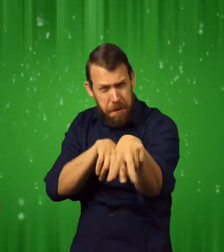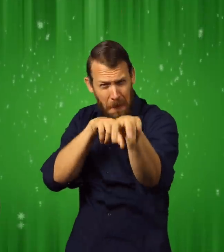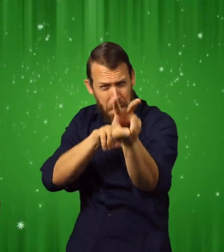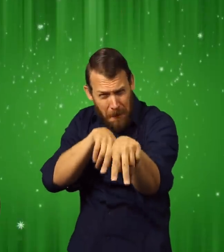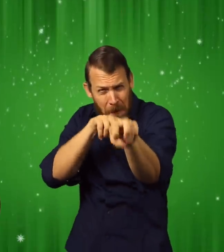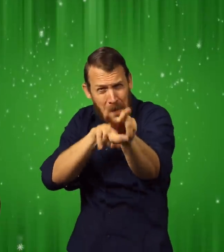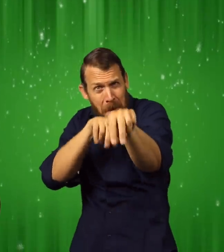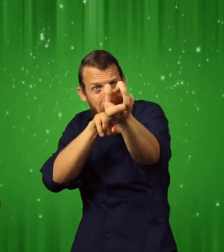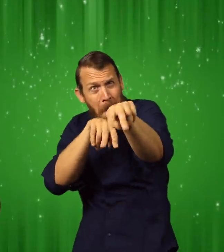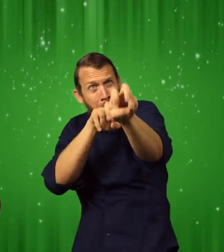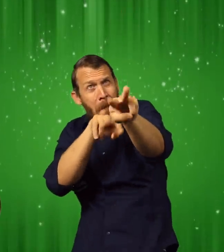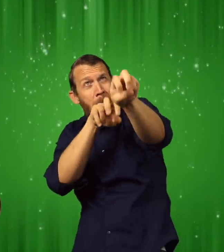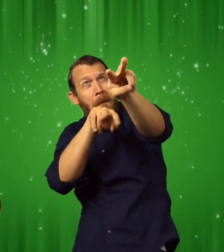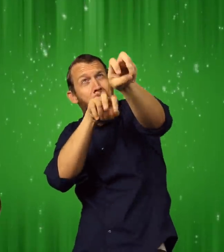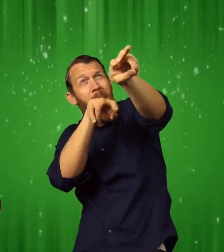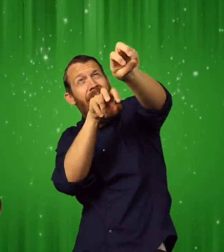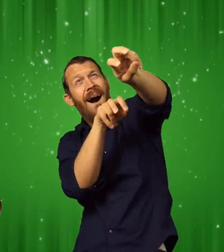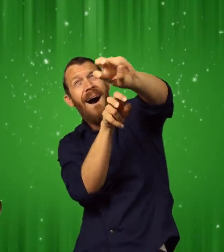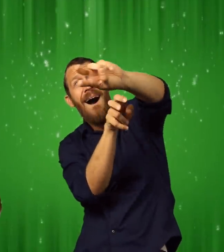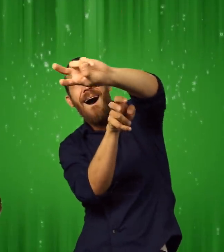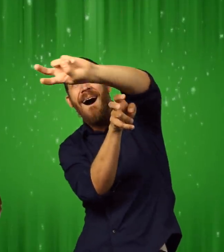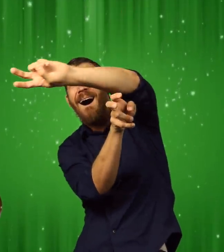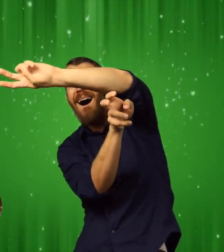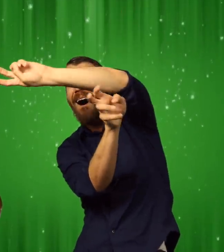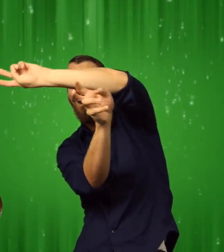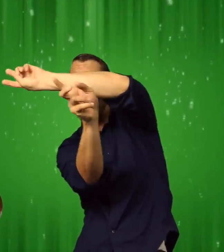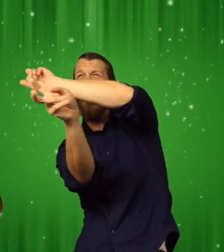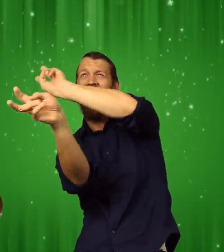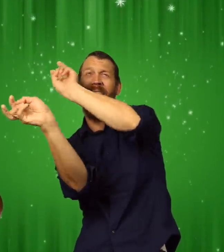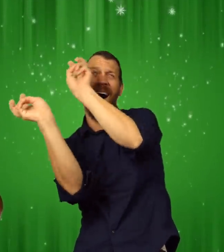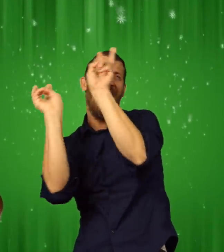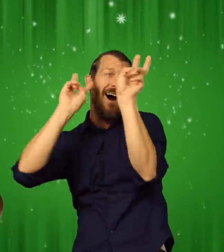His team charged forward and climbed into the air.